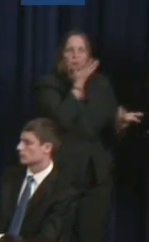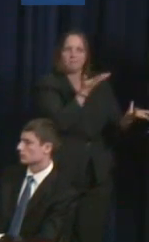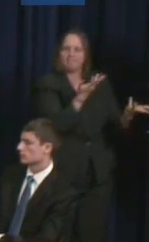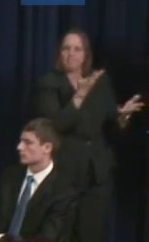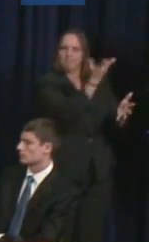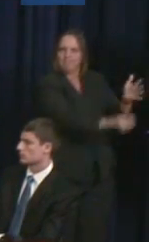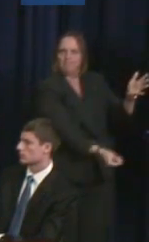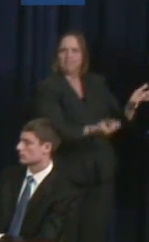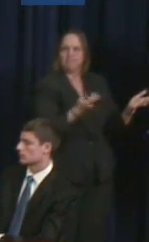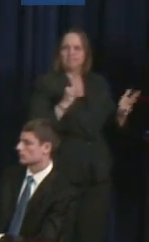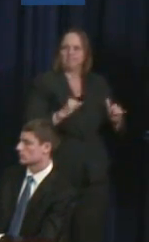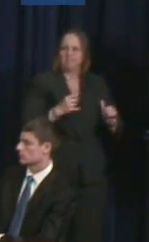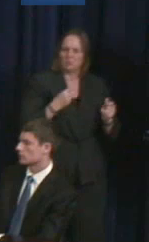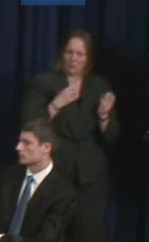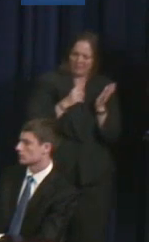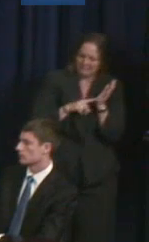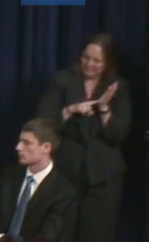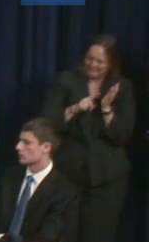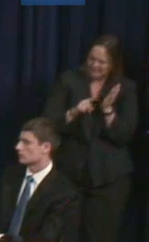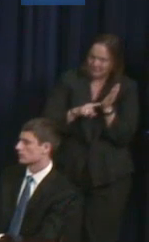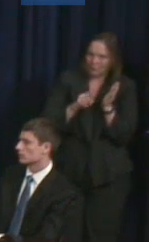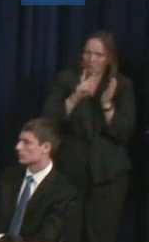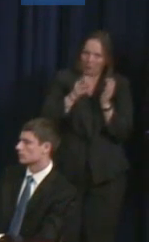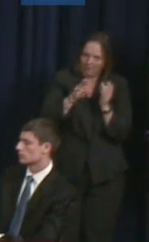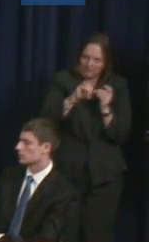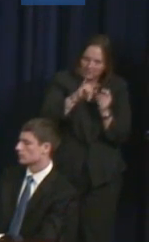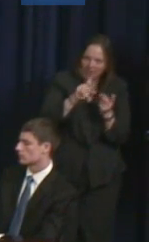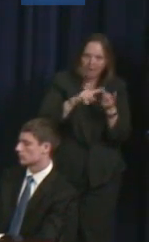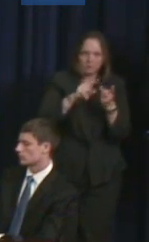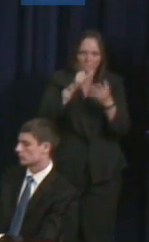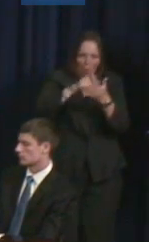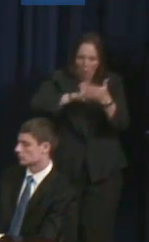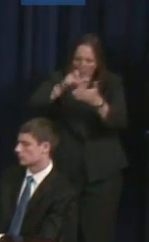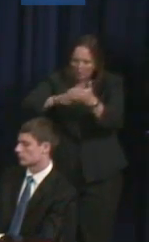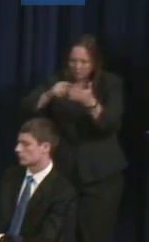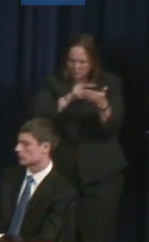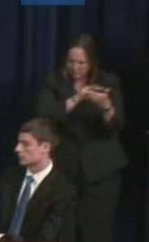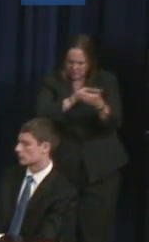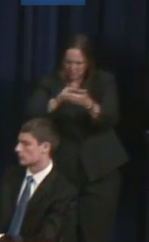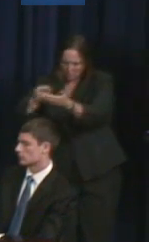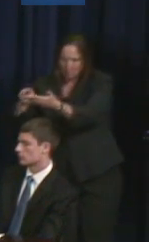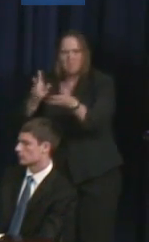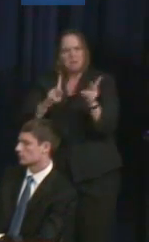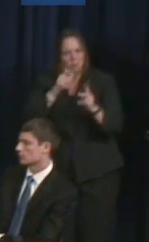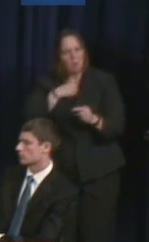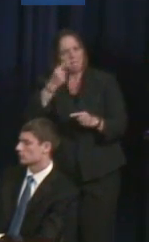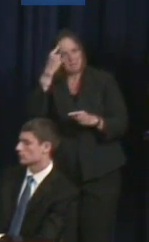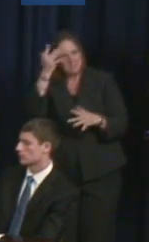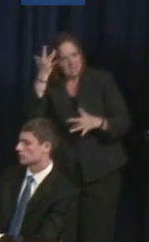websites and articles, there were lists of historical figures who lived with depression, or other mood